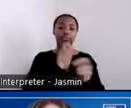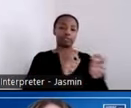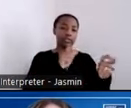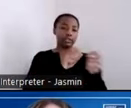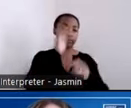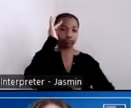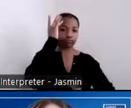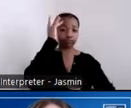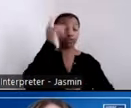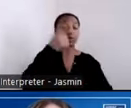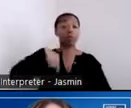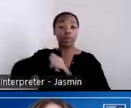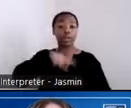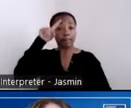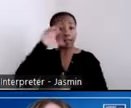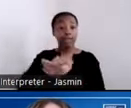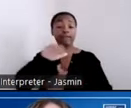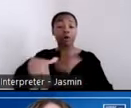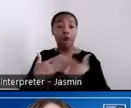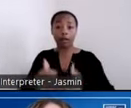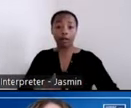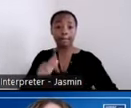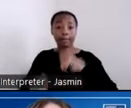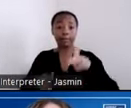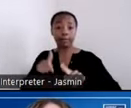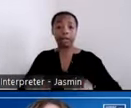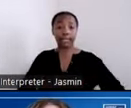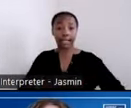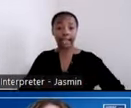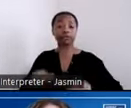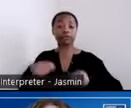mental illness and substance abuse disorders and their recovery is a process of